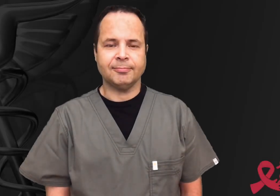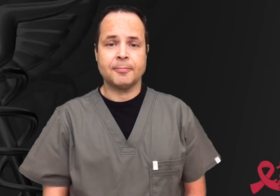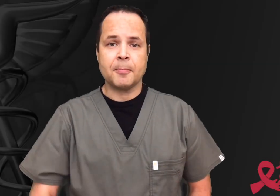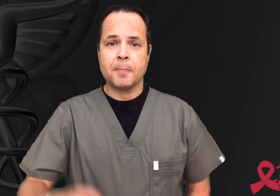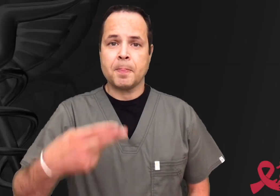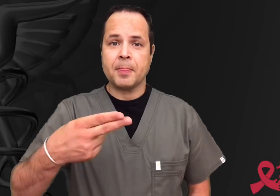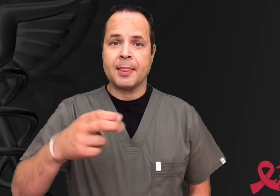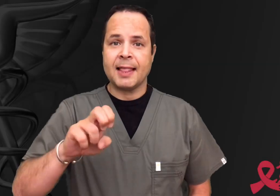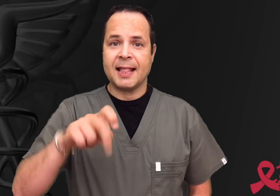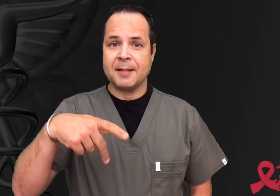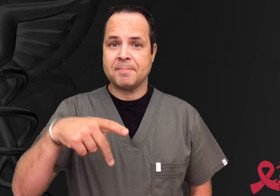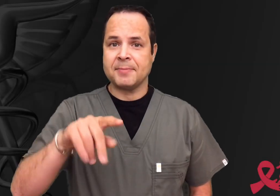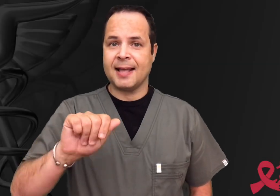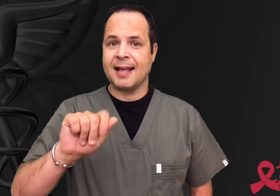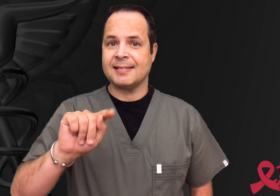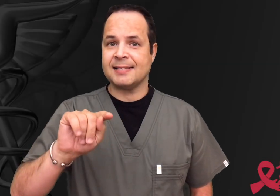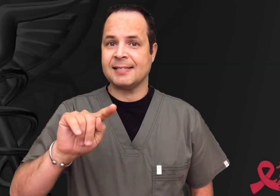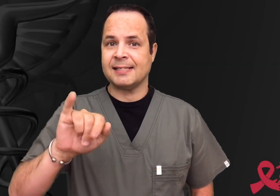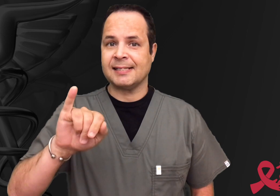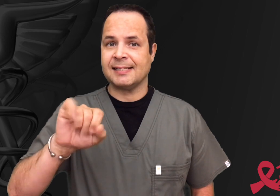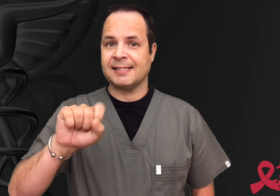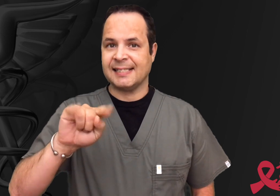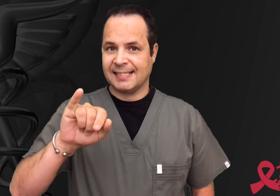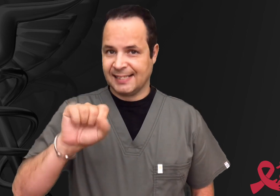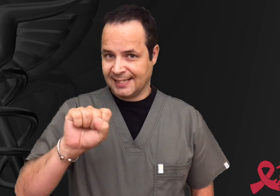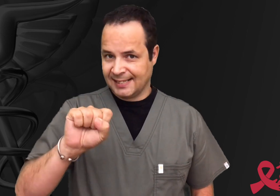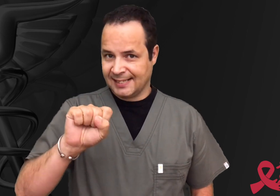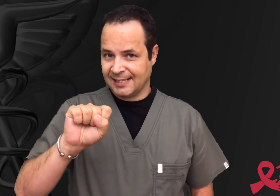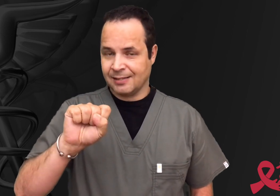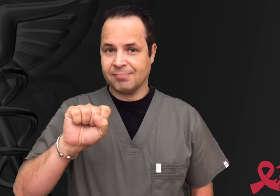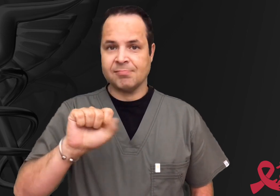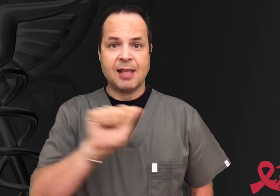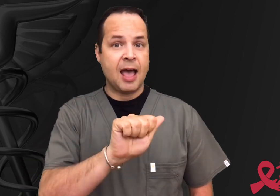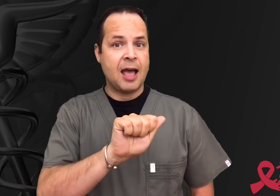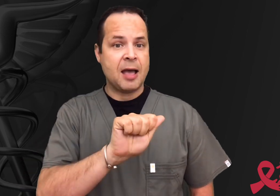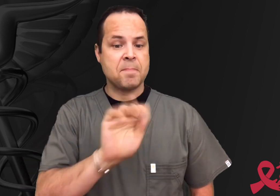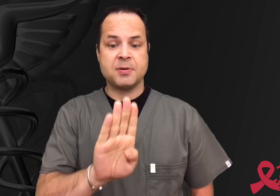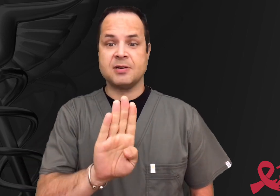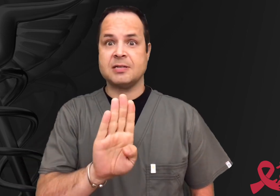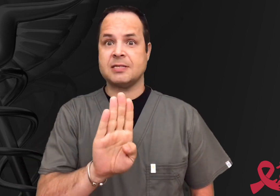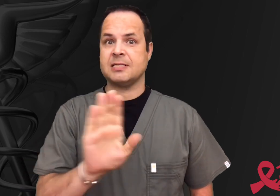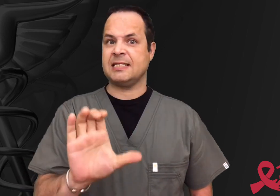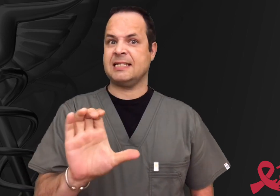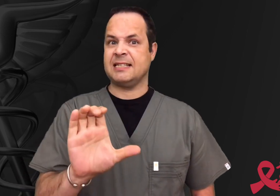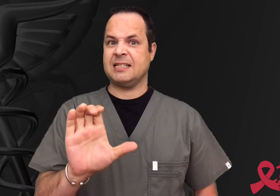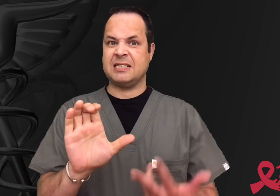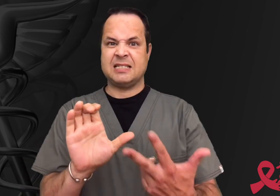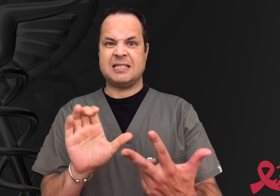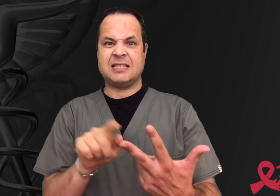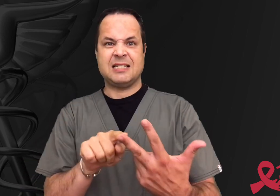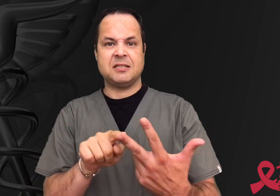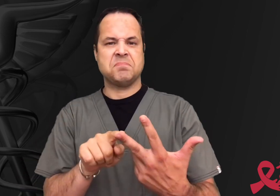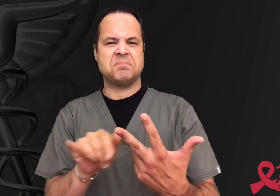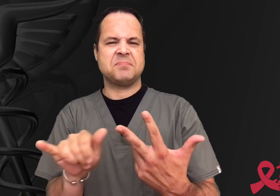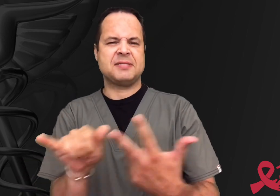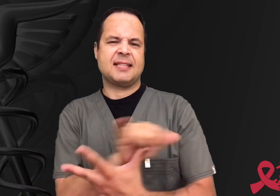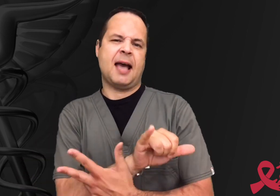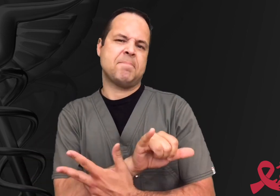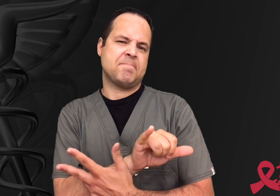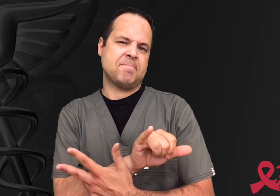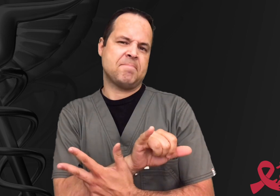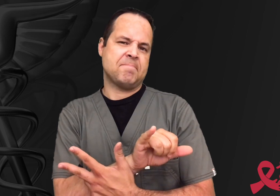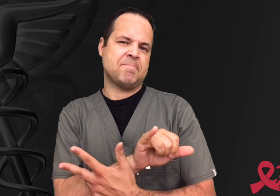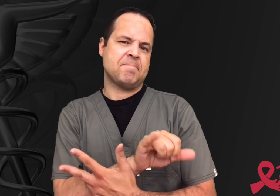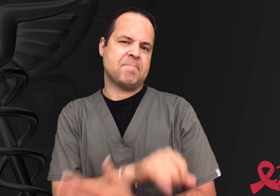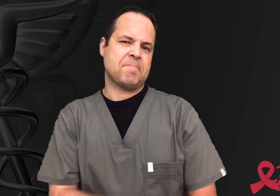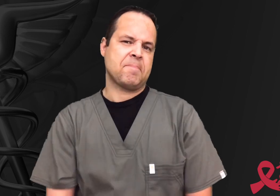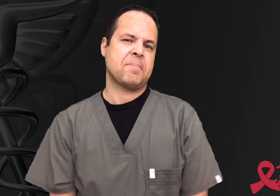Hepatitis A, B, and C are all the same.